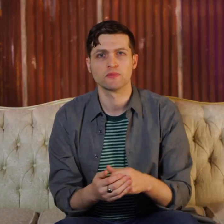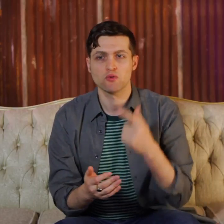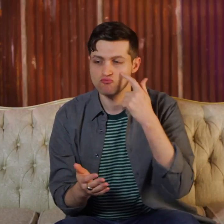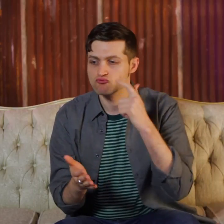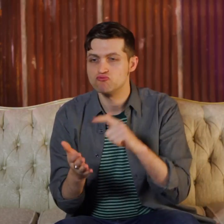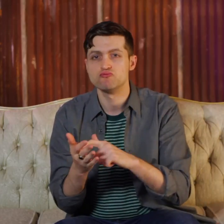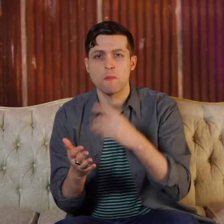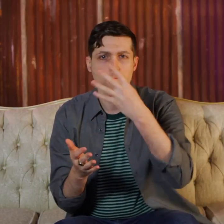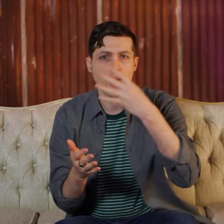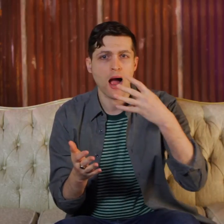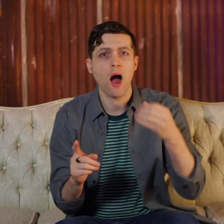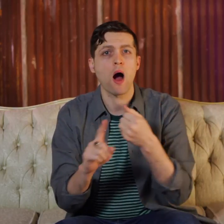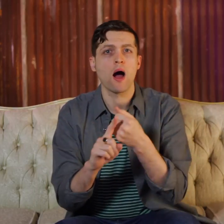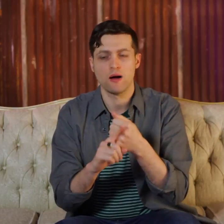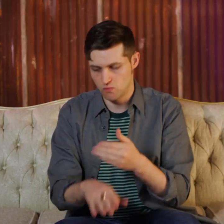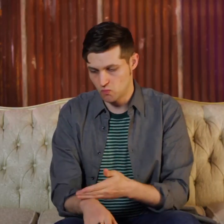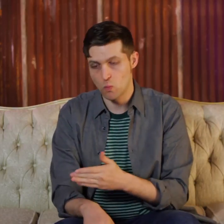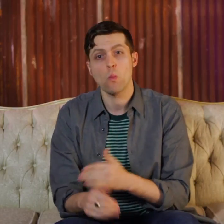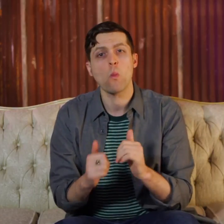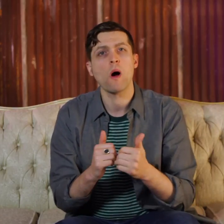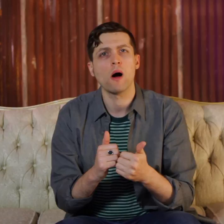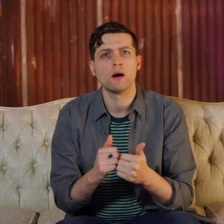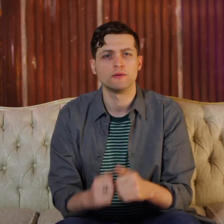The ability to recognize patterns is enhanced